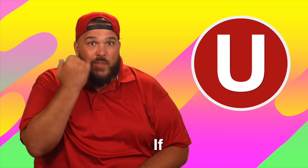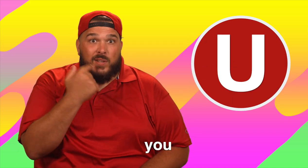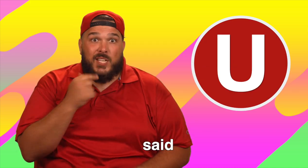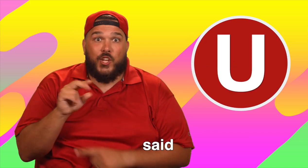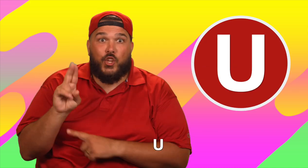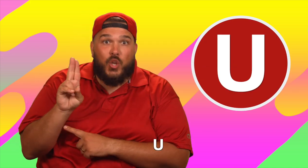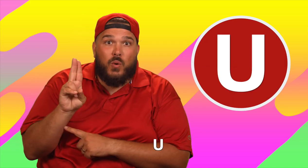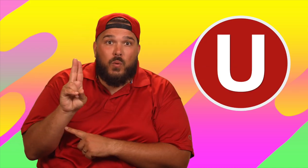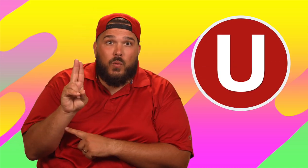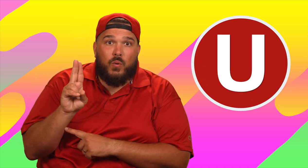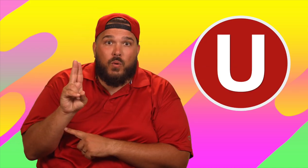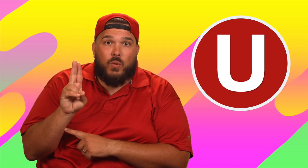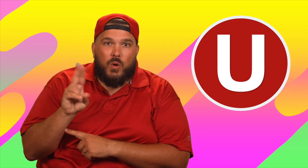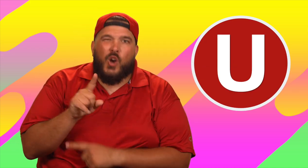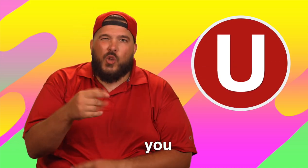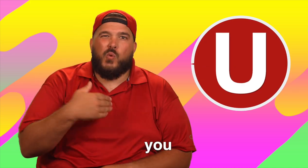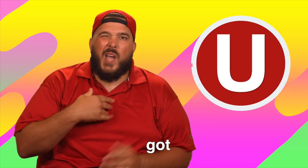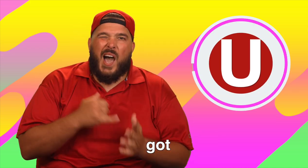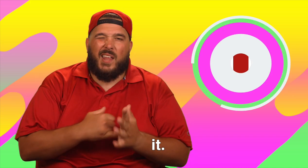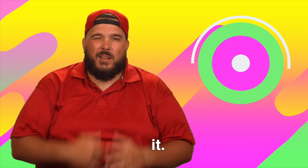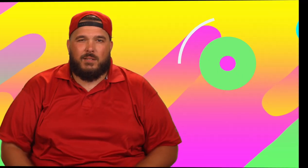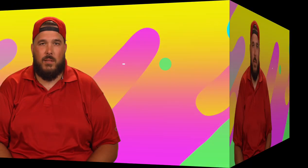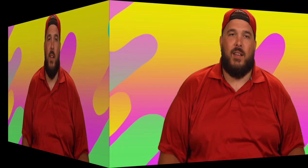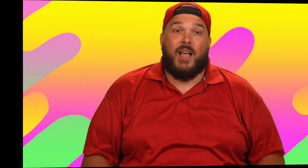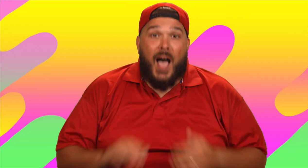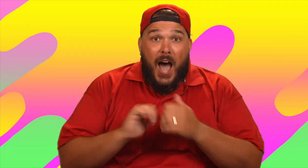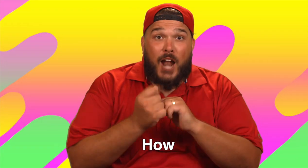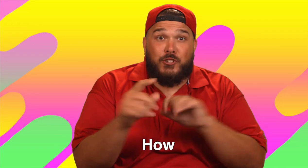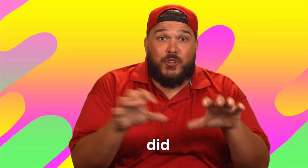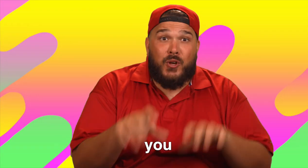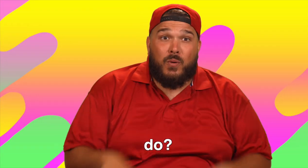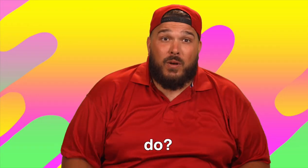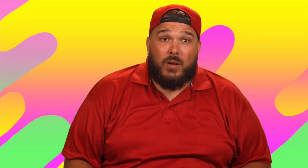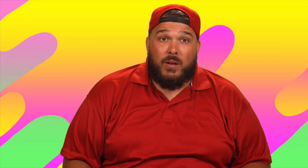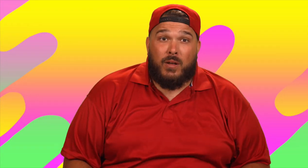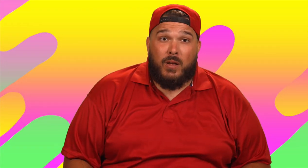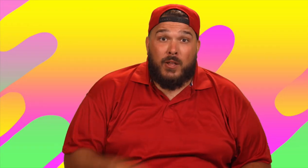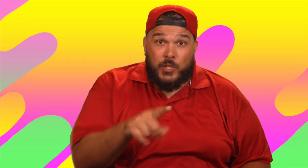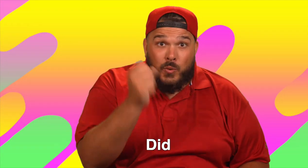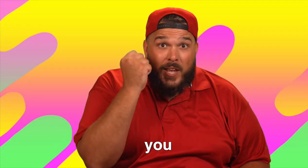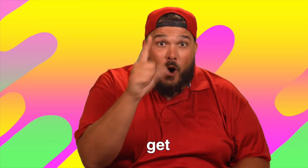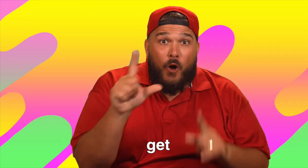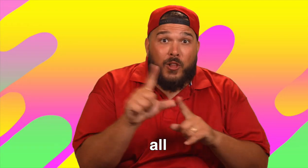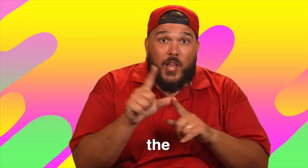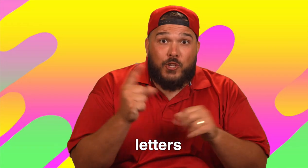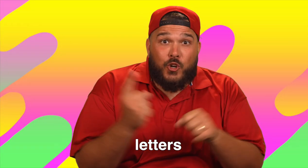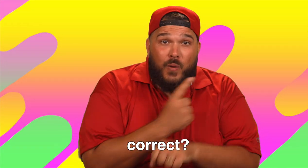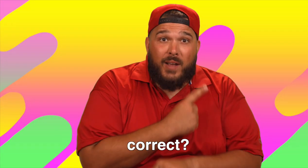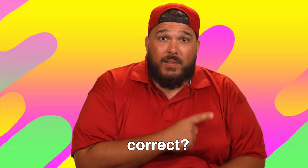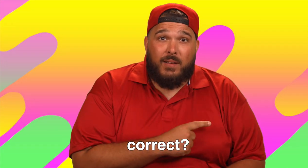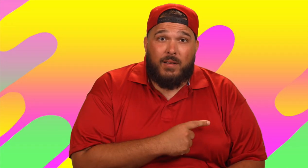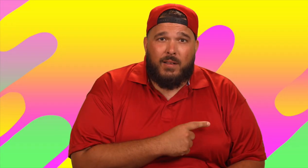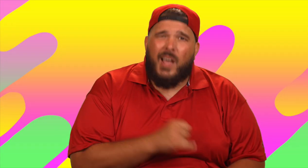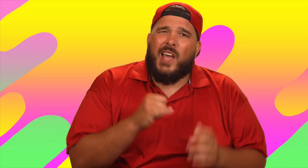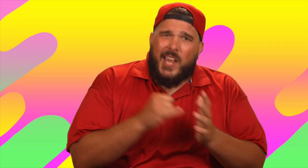If you said U, you got it. How did you do? Did you get all the letters correct?